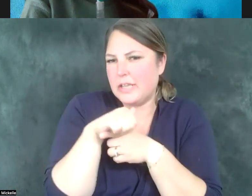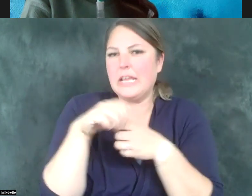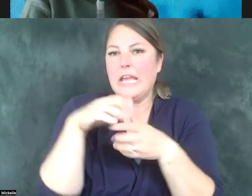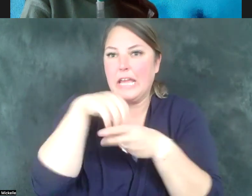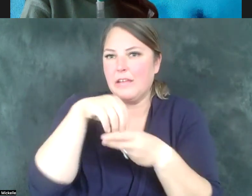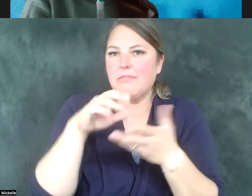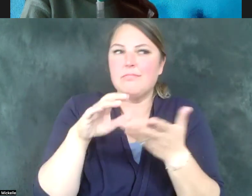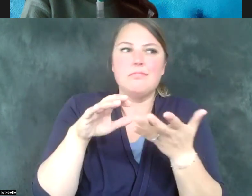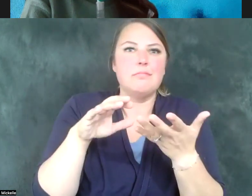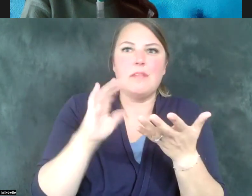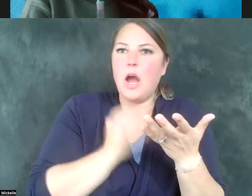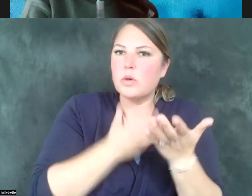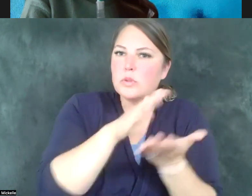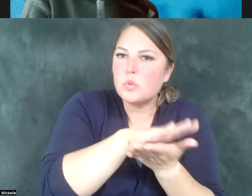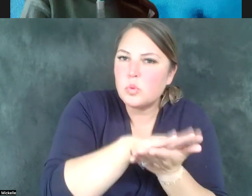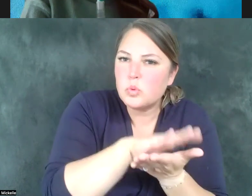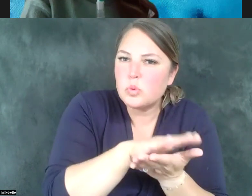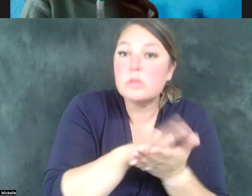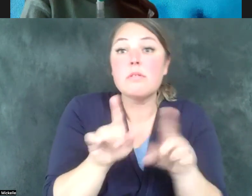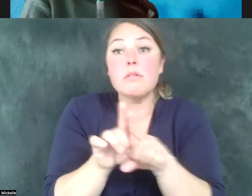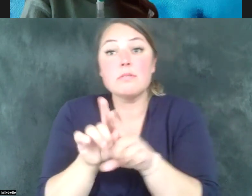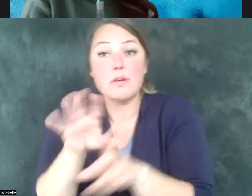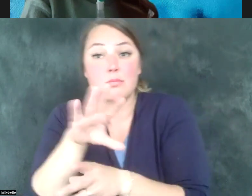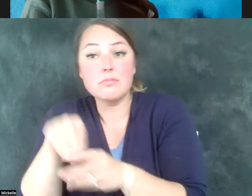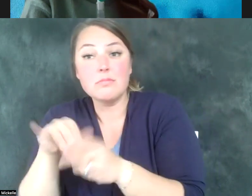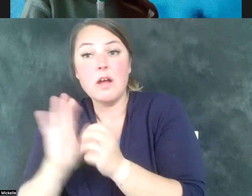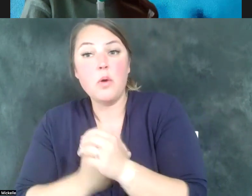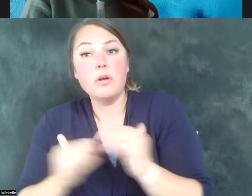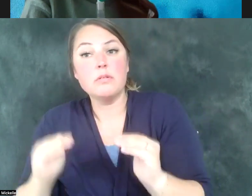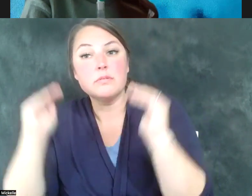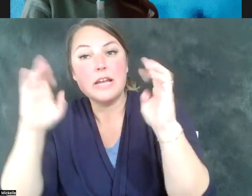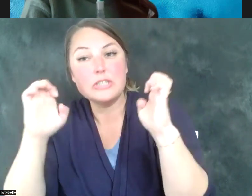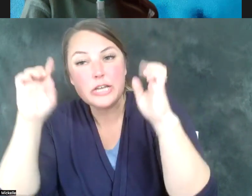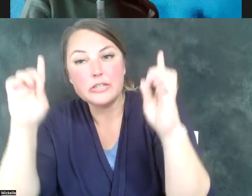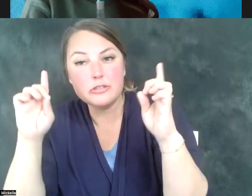schools and high schools, as well as our higher education system to address the